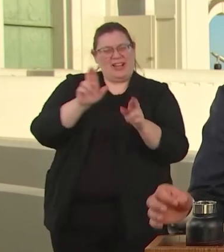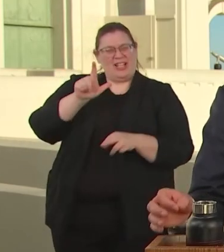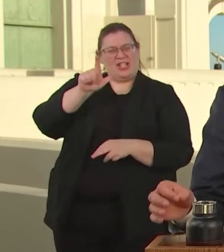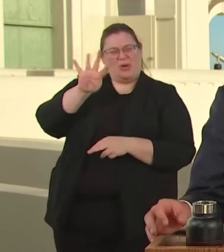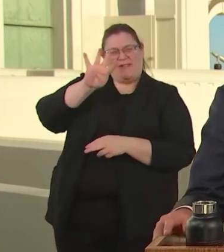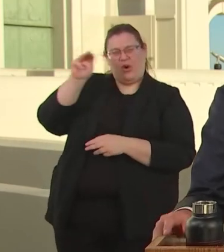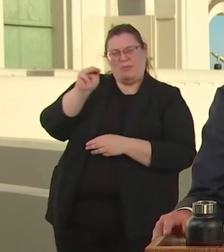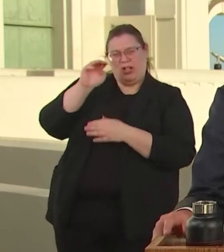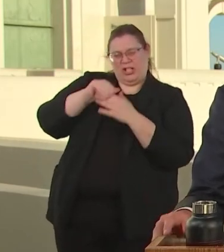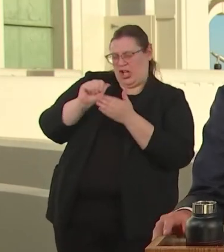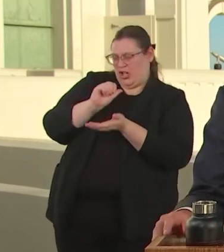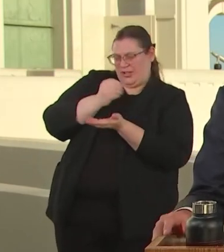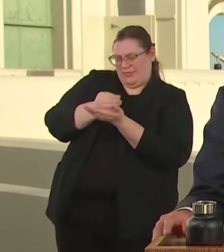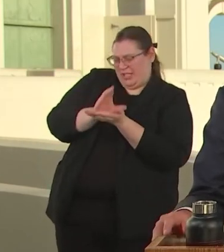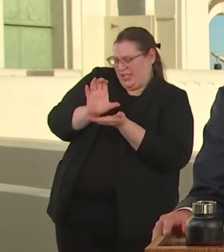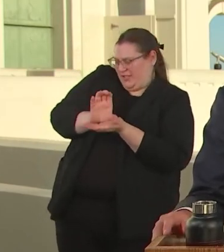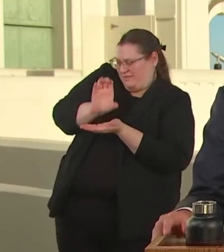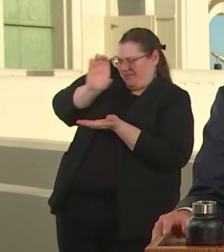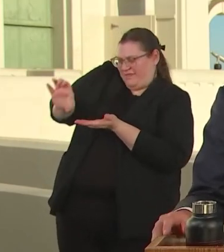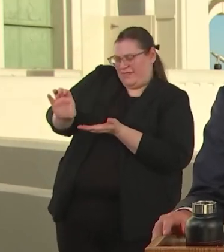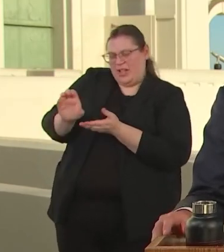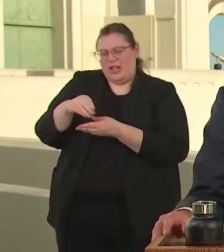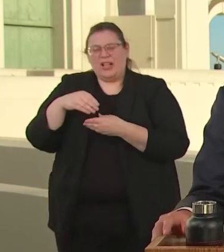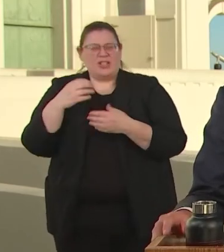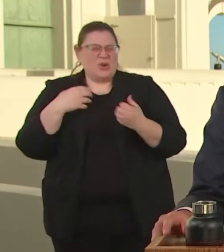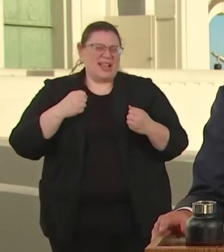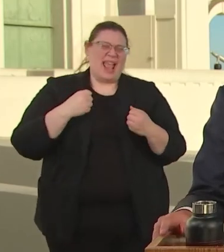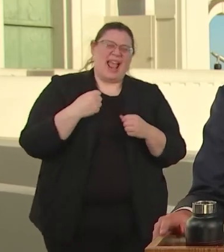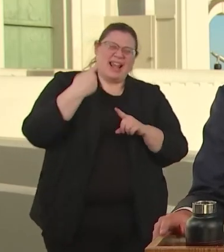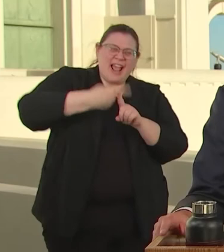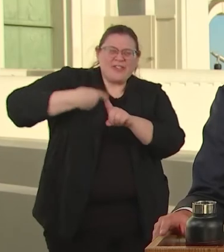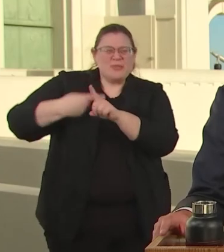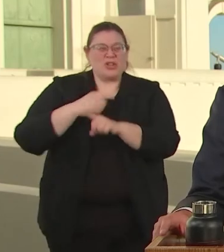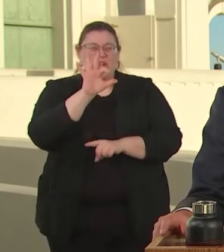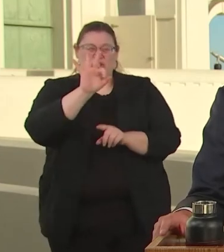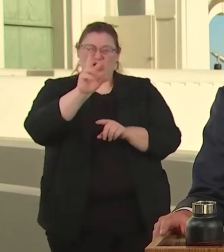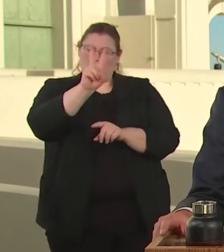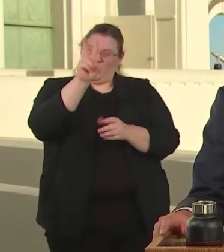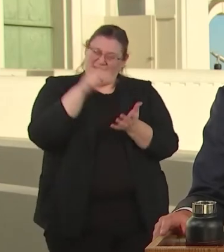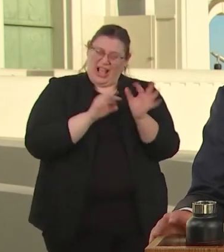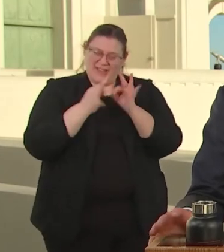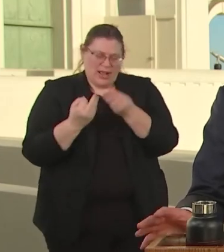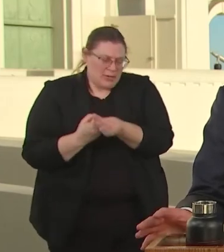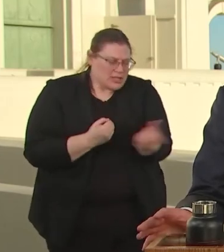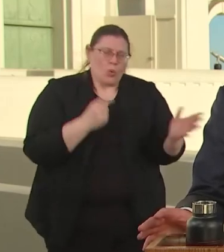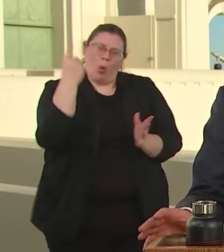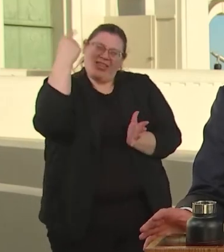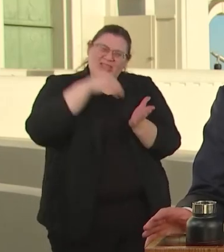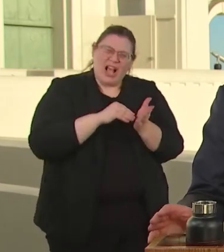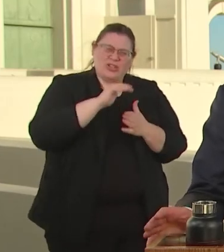PROVIDE 1,000 A MONTH TO 2000 HOUSEHOLD FOR AN ENTIRE YEAR,